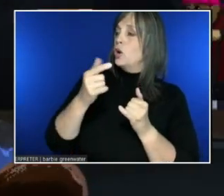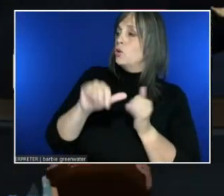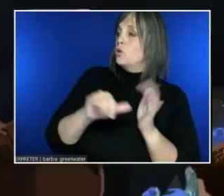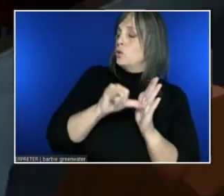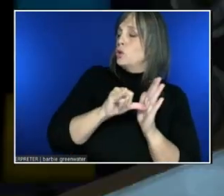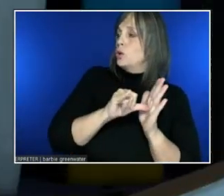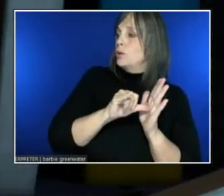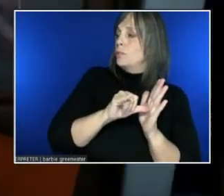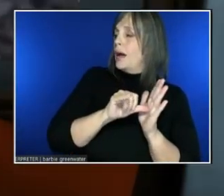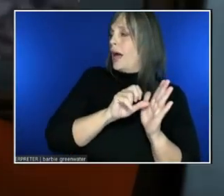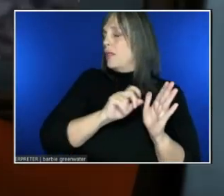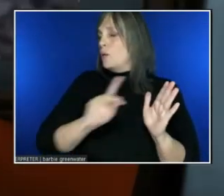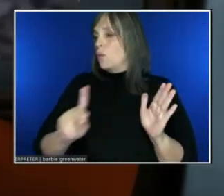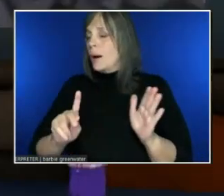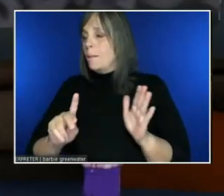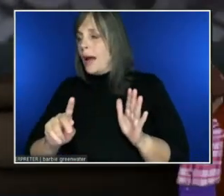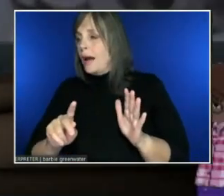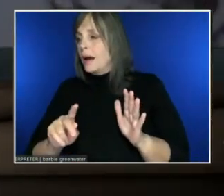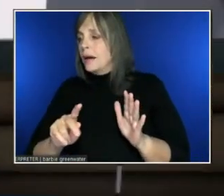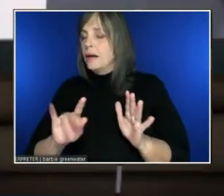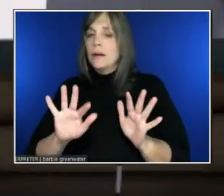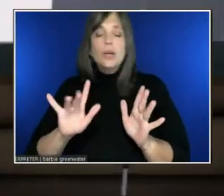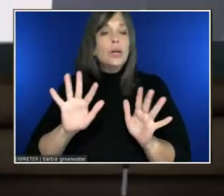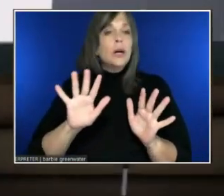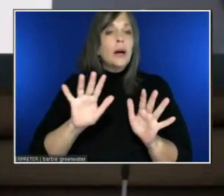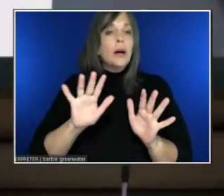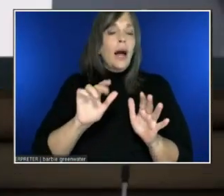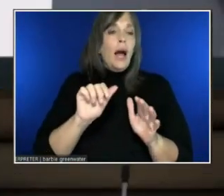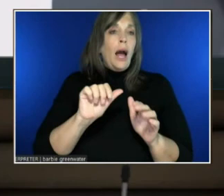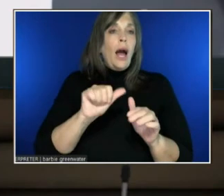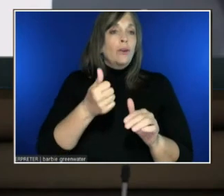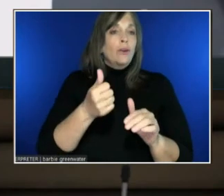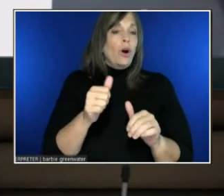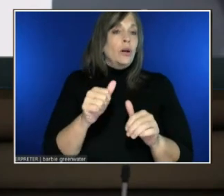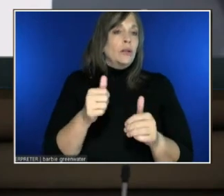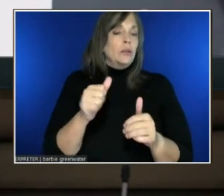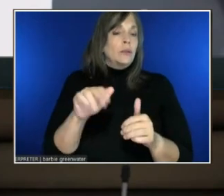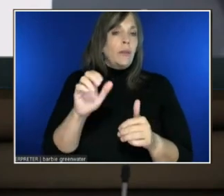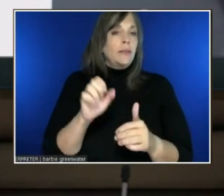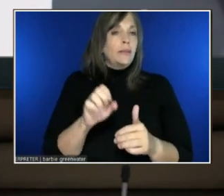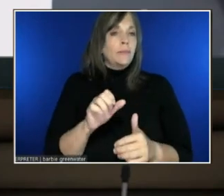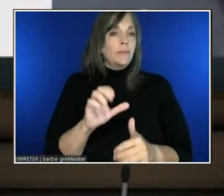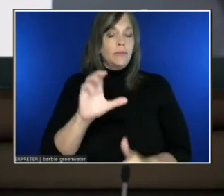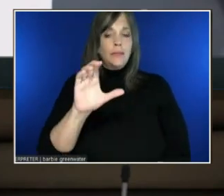But last one from YouTube for right now. From Simaspace.